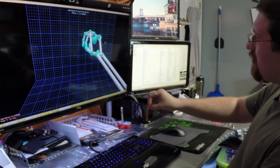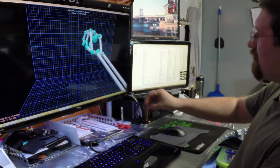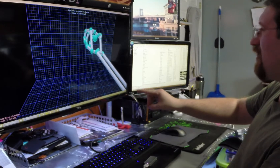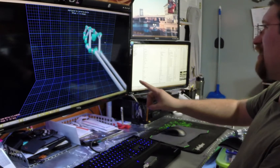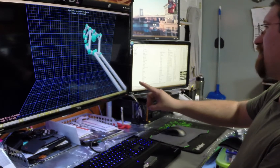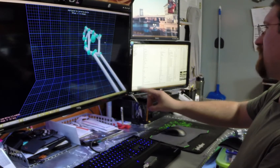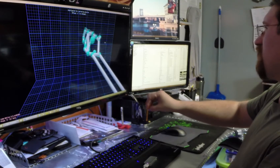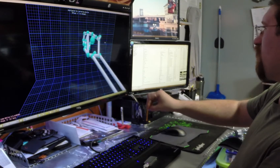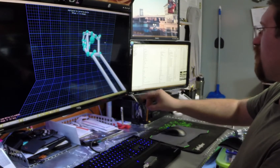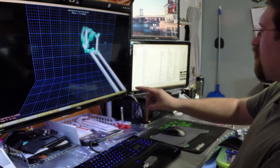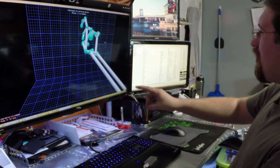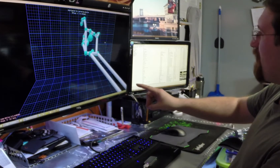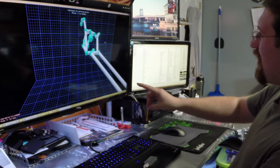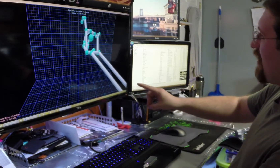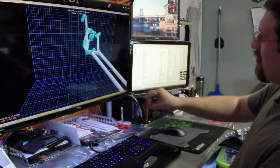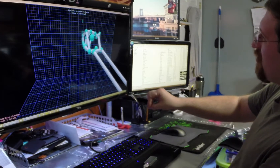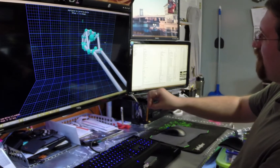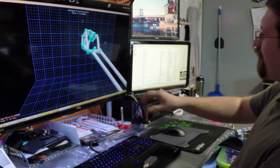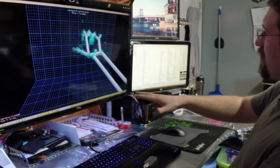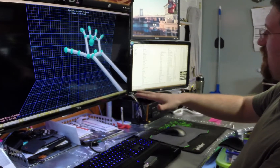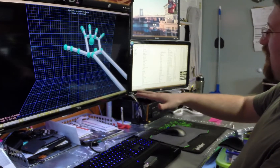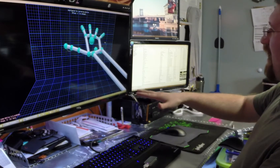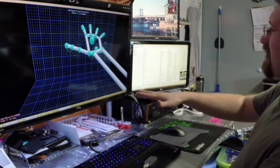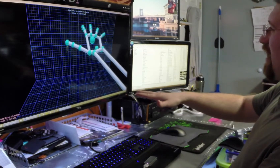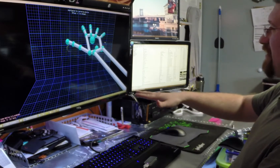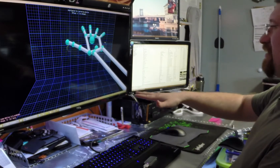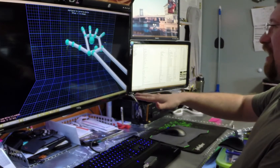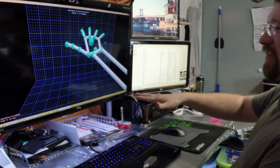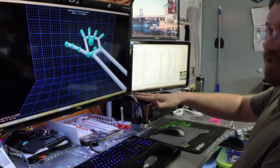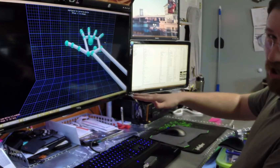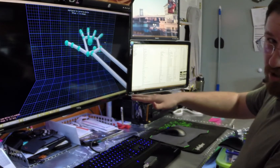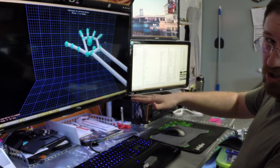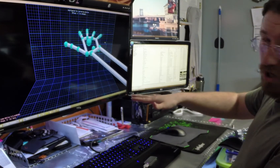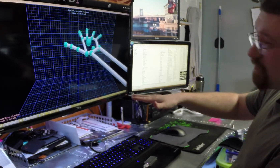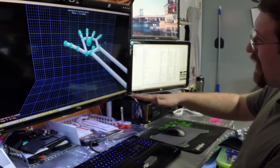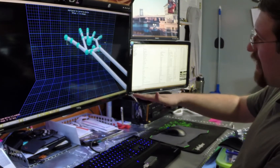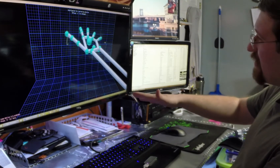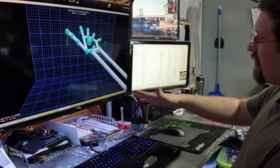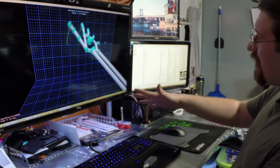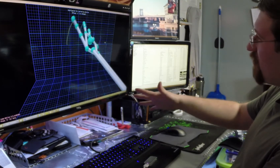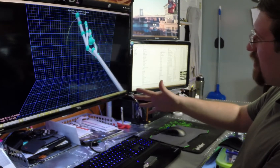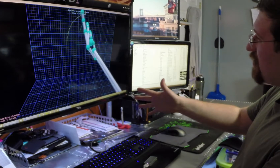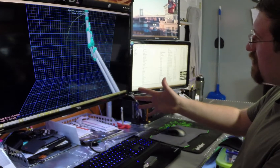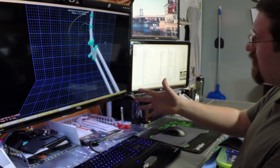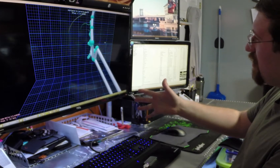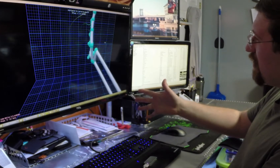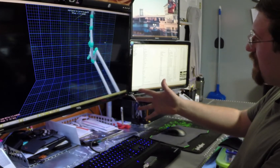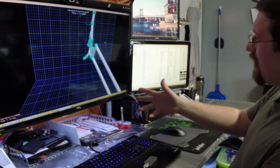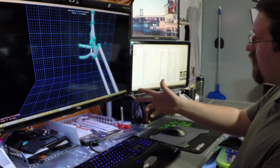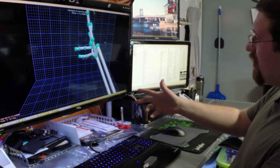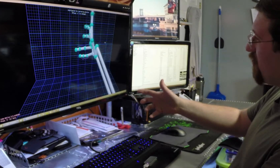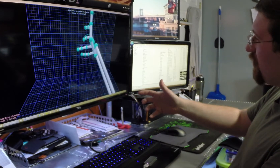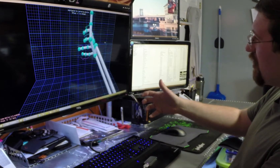sometimes it won't quite match, and as I start to turn my hand sideways, that's when it really starts to have a hard time.